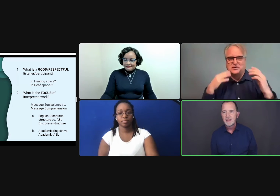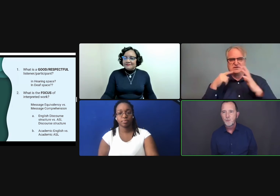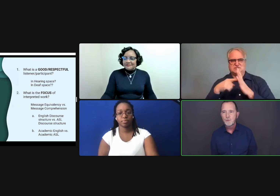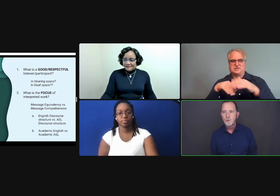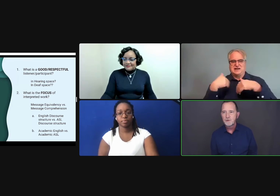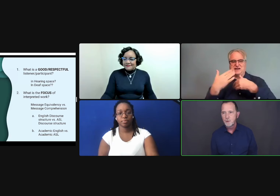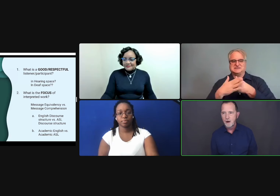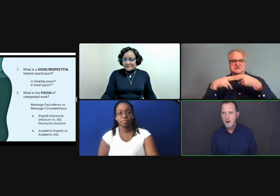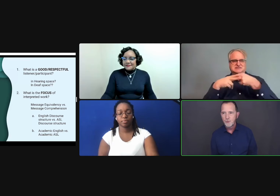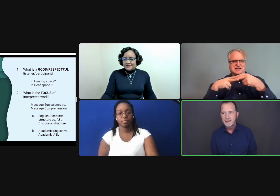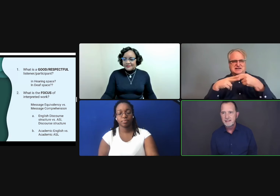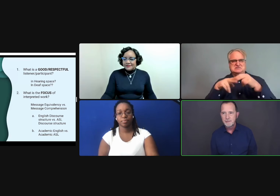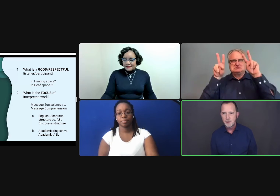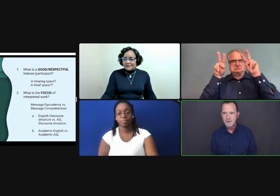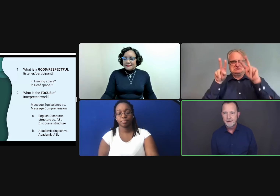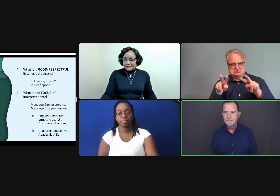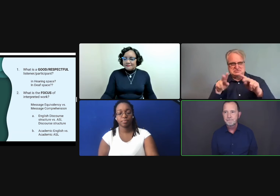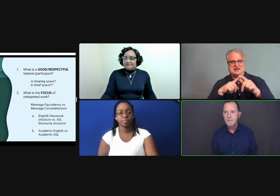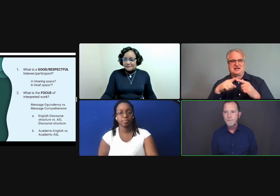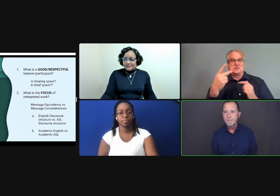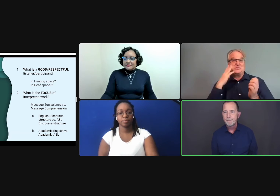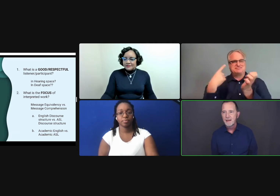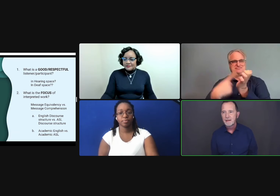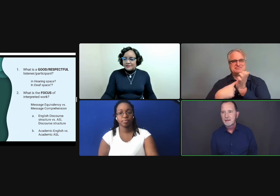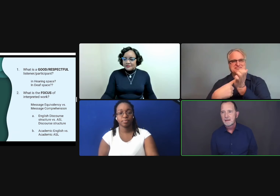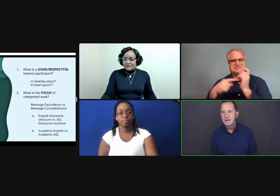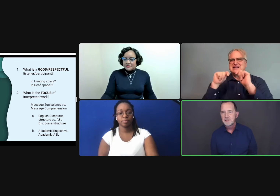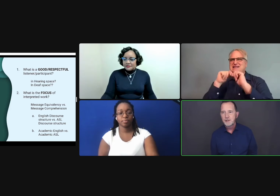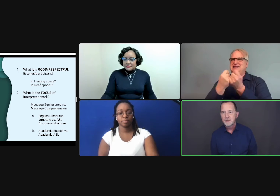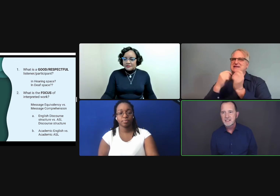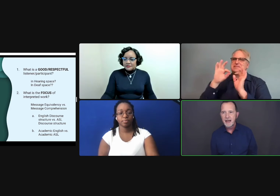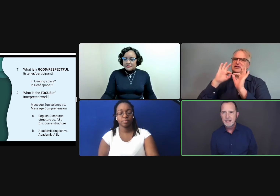and what roles there are within team interpreting. I'll show you a slide.